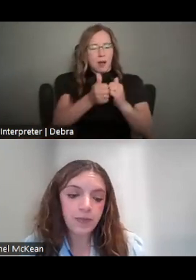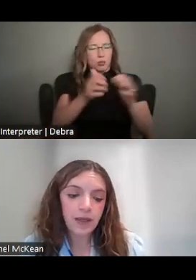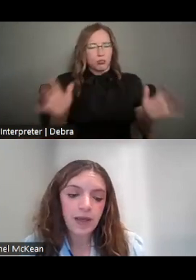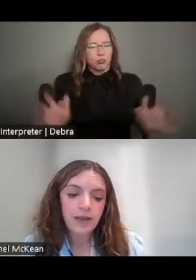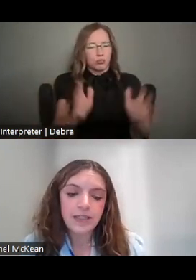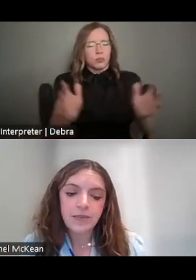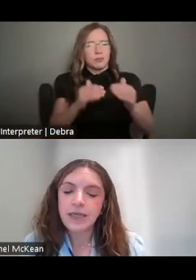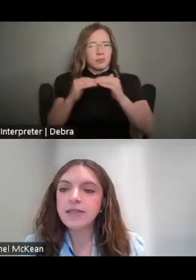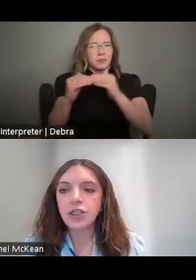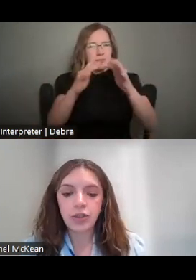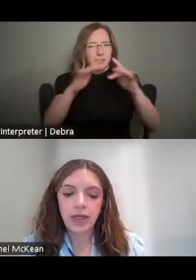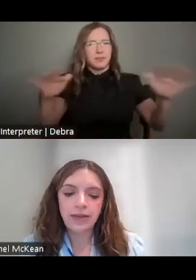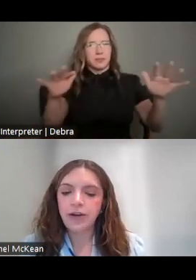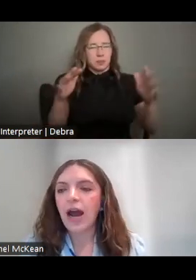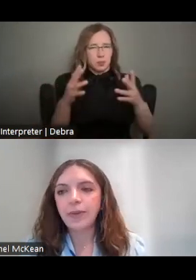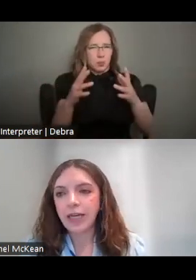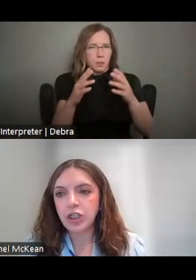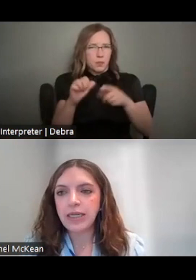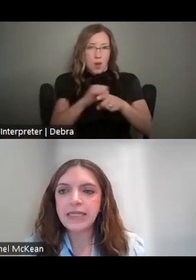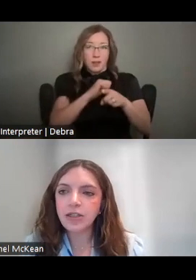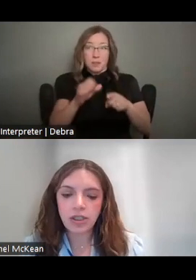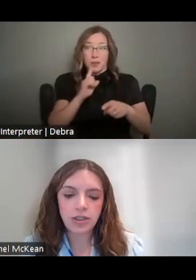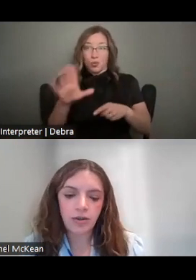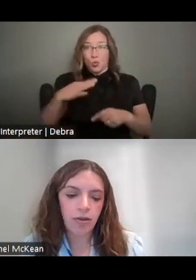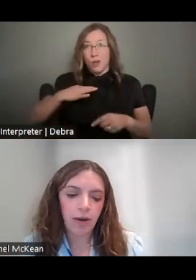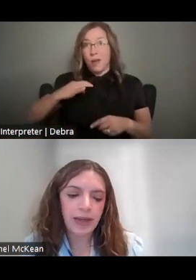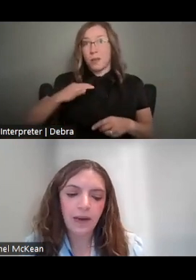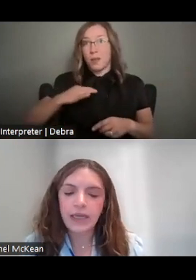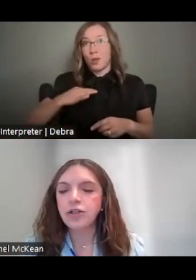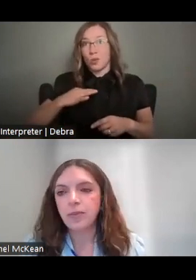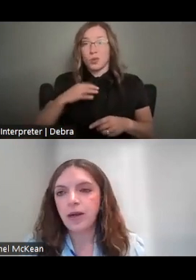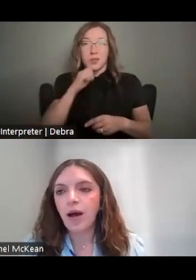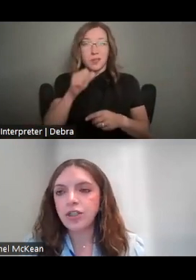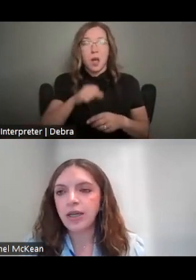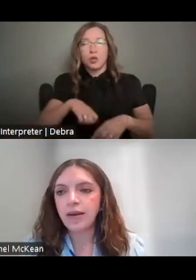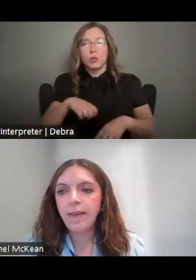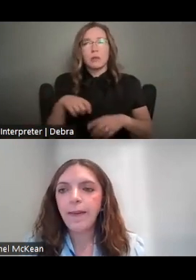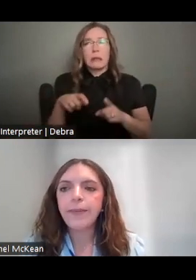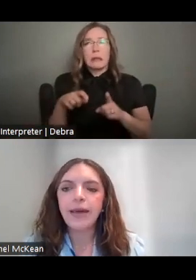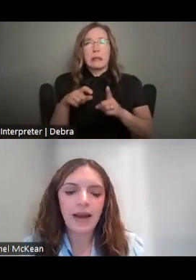THIS MEANS ENSURING THAT YOUR APPLICATION ISN'T JUST THROWING OUT KEY TERMINOLOGY BUT